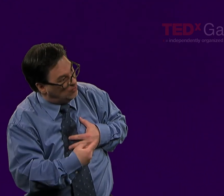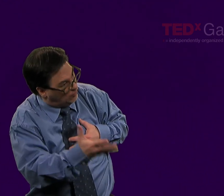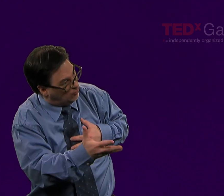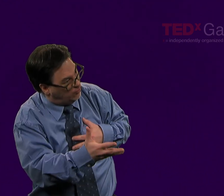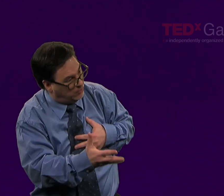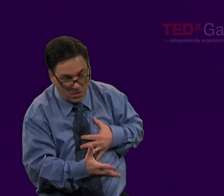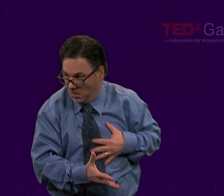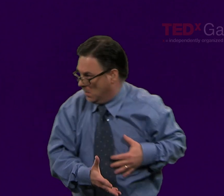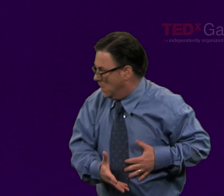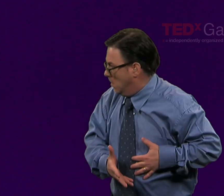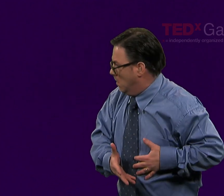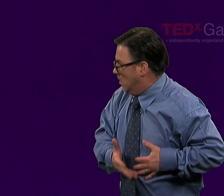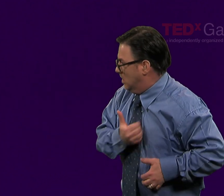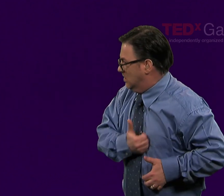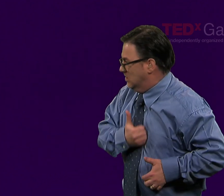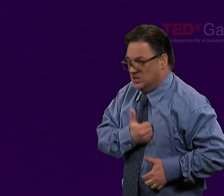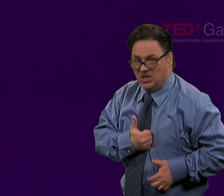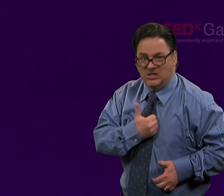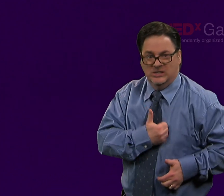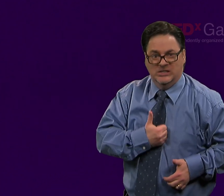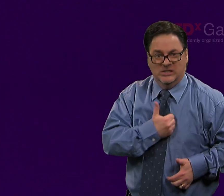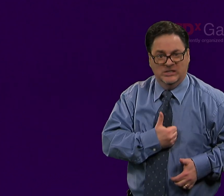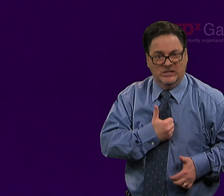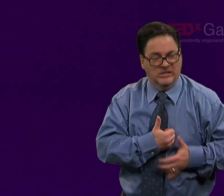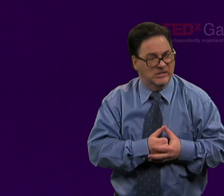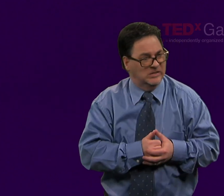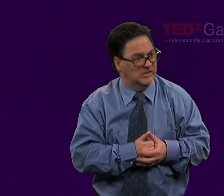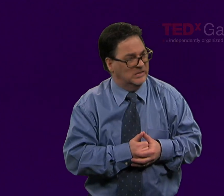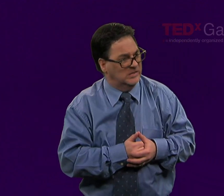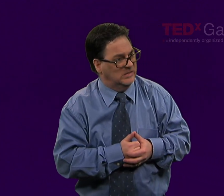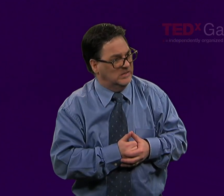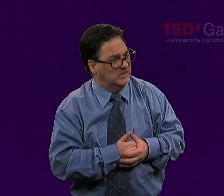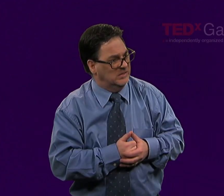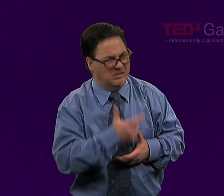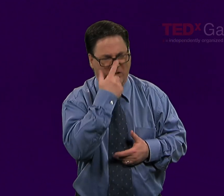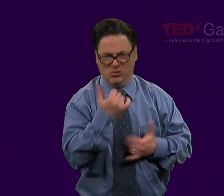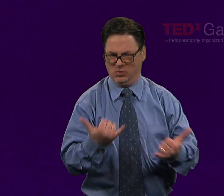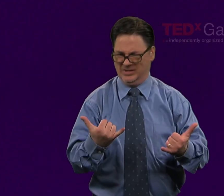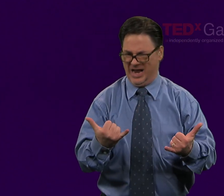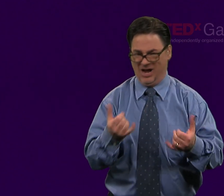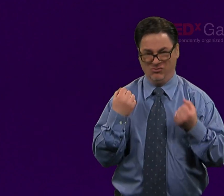"You're killing me. You're killing my heart here." And I apologized to my dad.